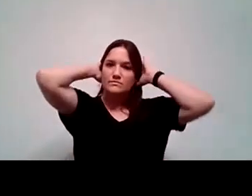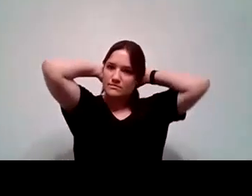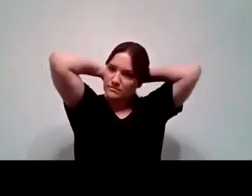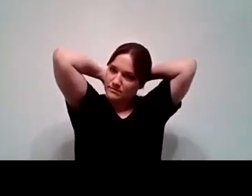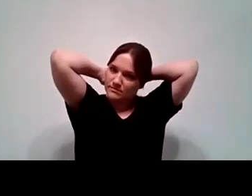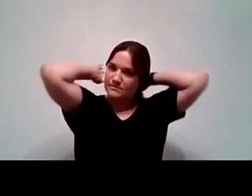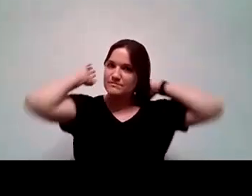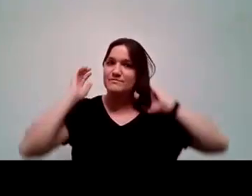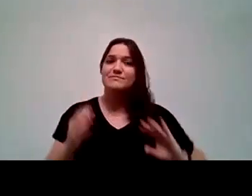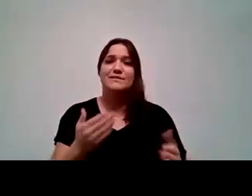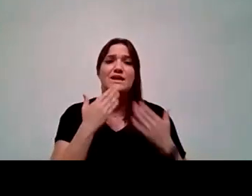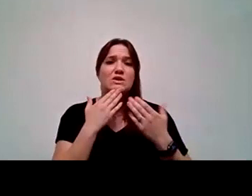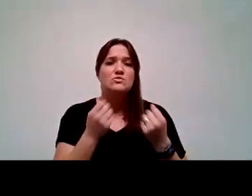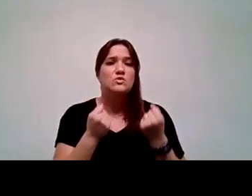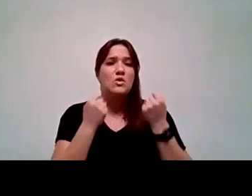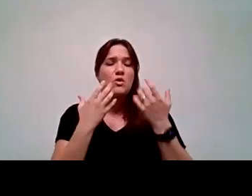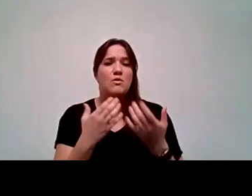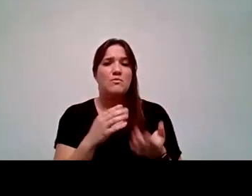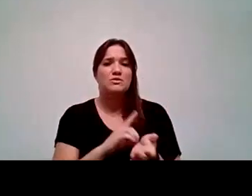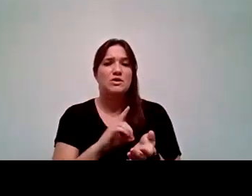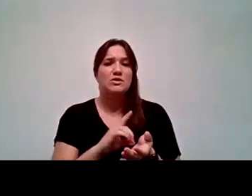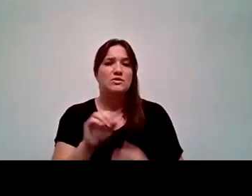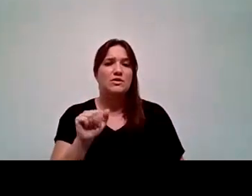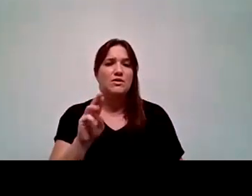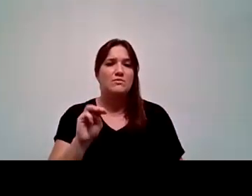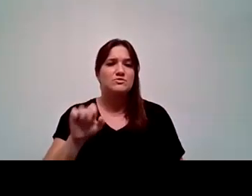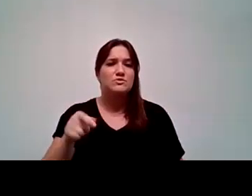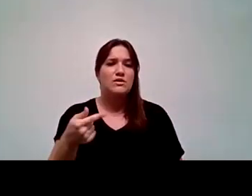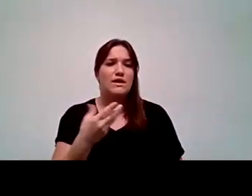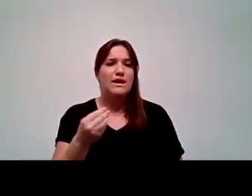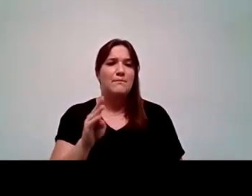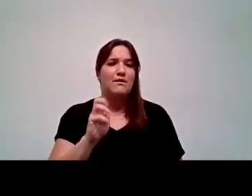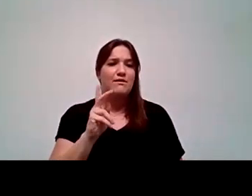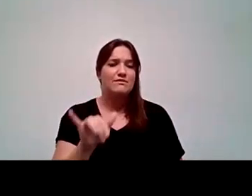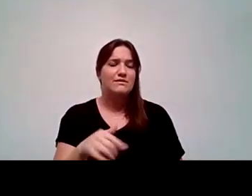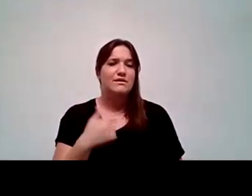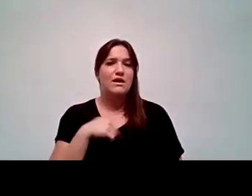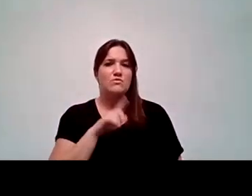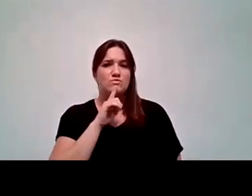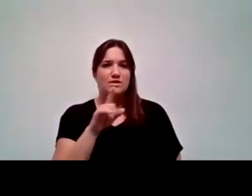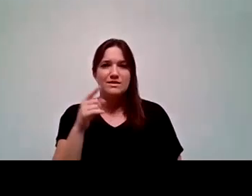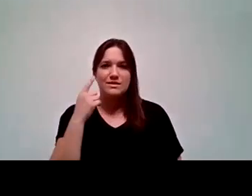Thank you so much, Dr. Armstrong and Dr. Buckley. I really found the importance